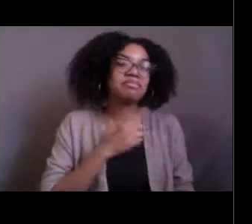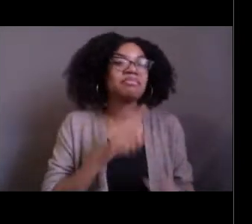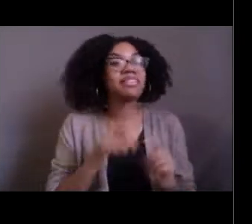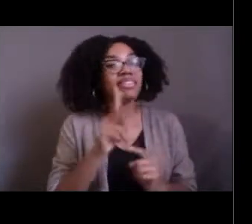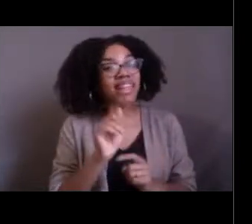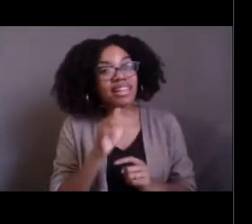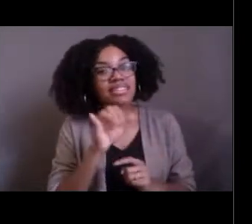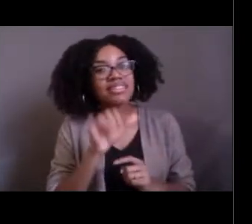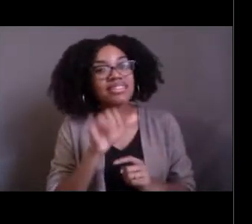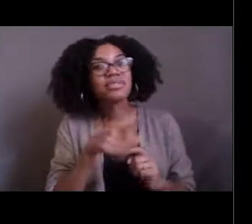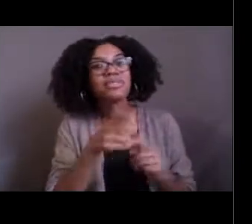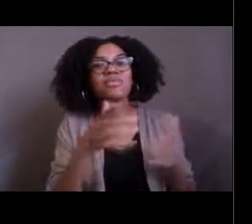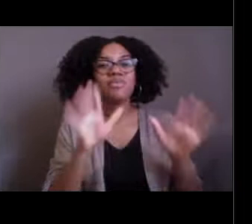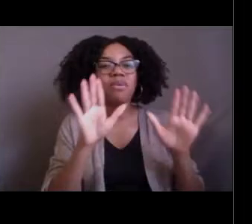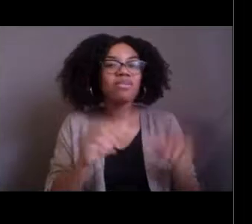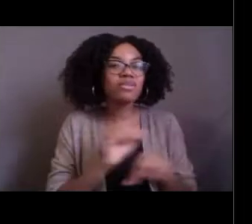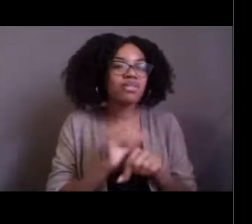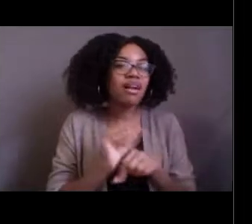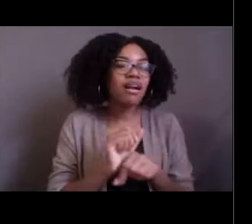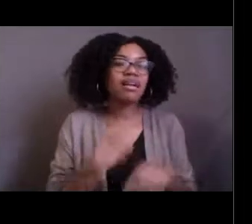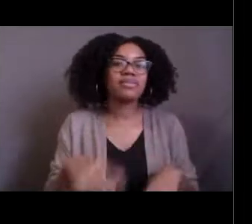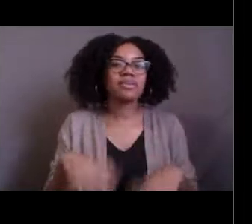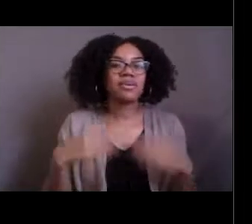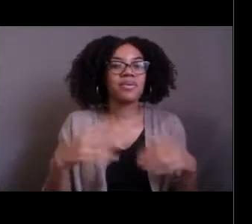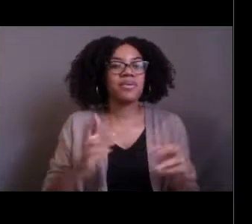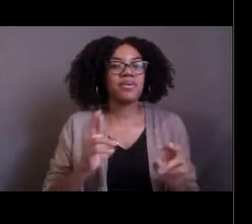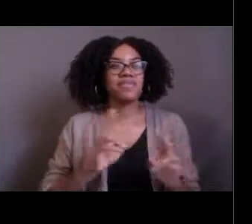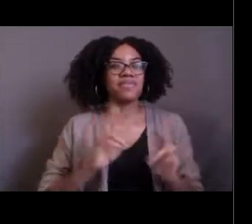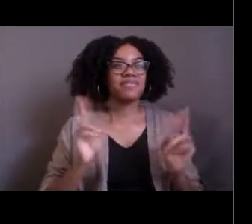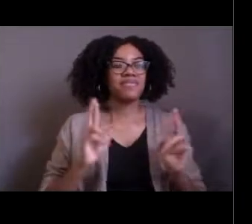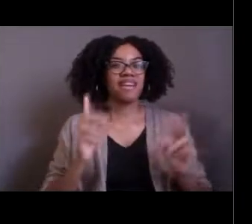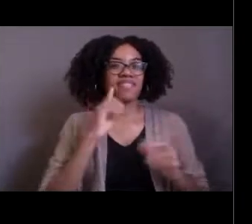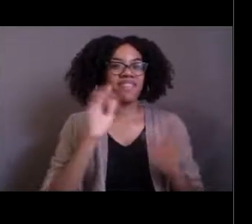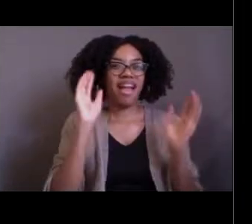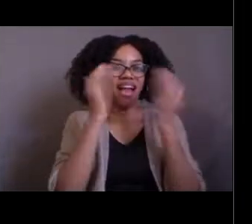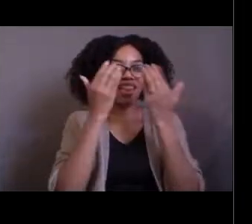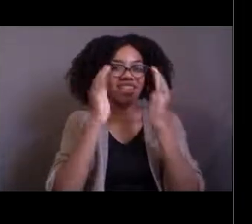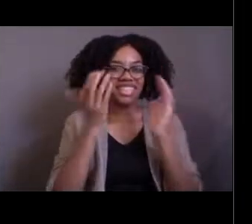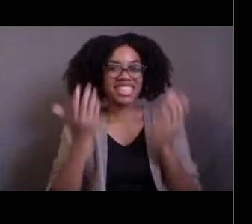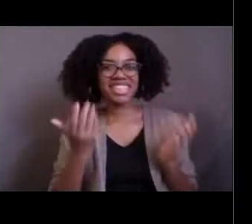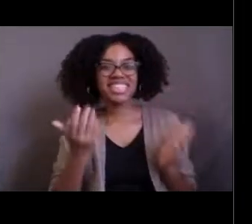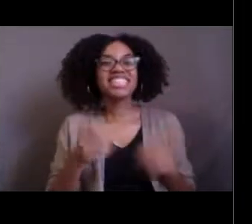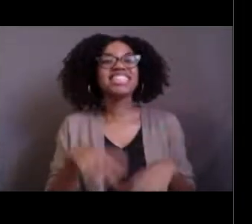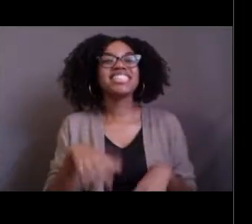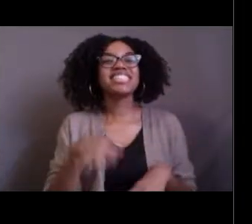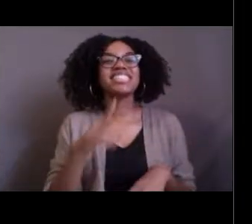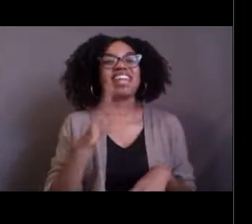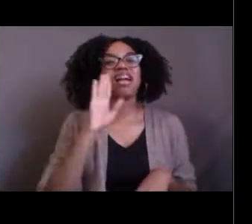of getting us ready for Halloween. I know, I feel prepared and in fact, I have a lot of ideas for costumes